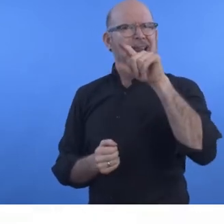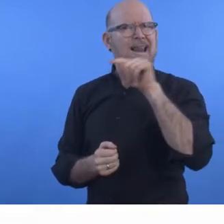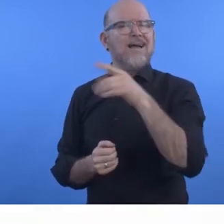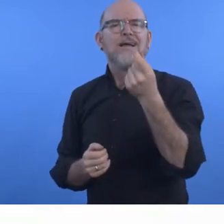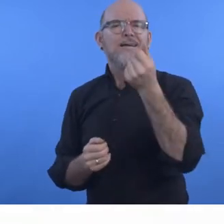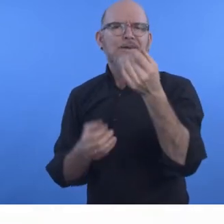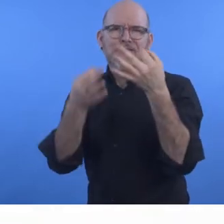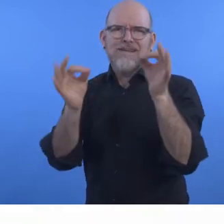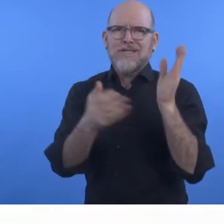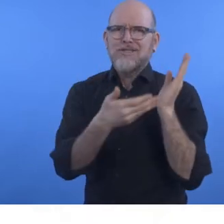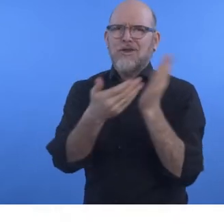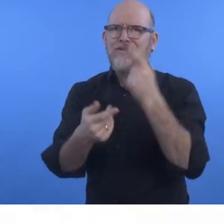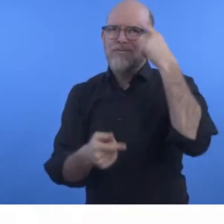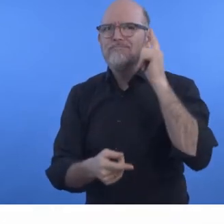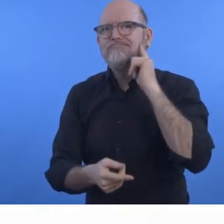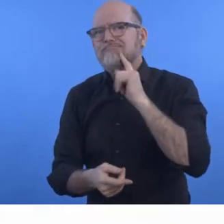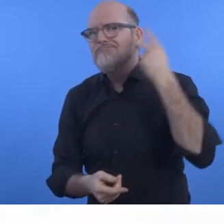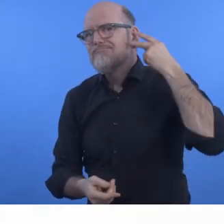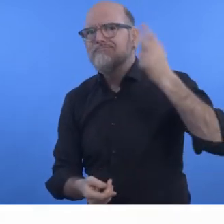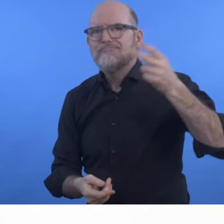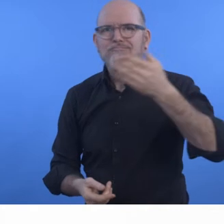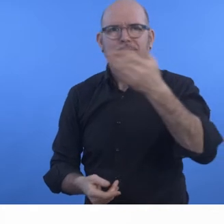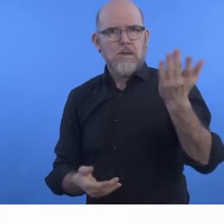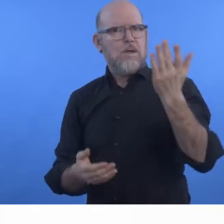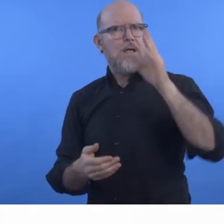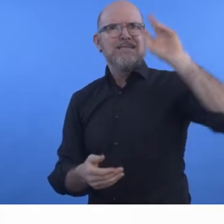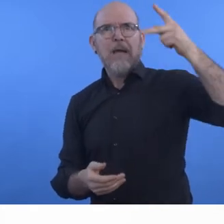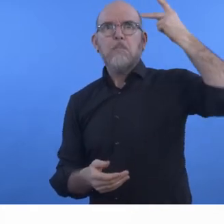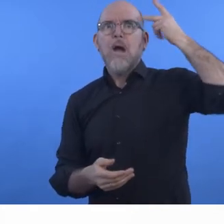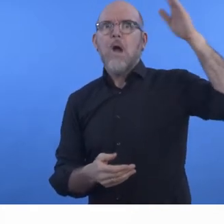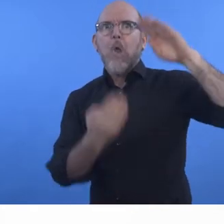is a free service for the hearing impaired, offered by the city administration